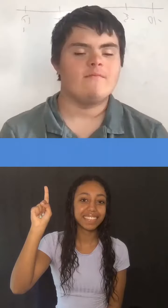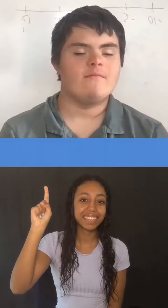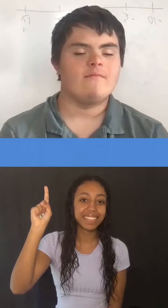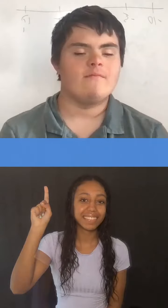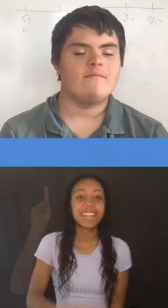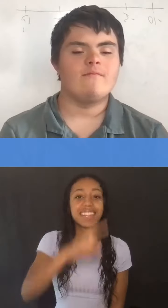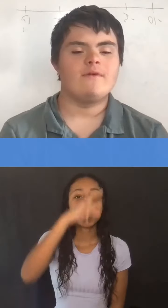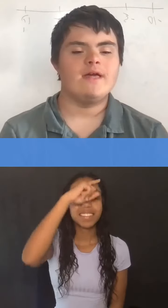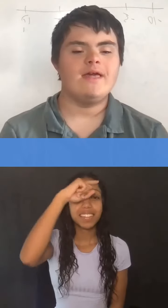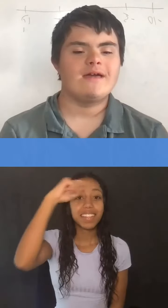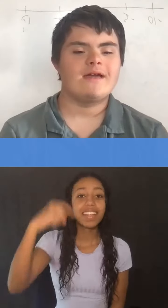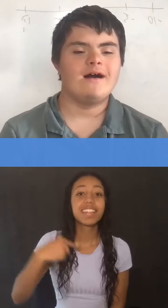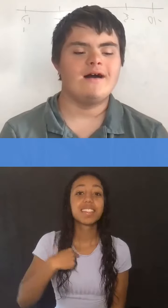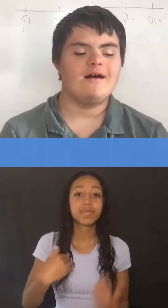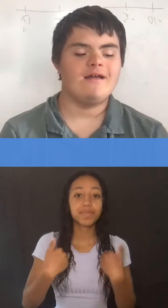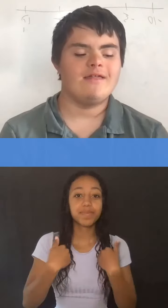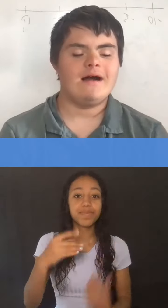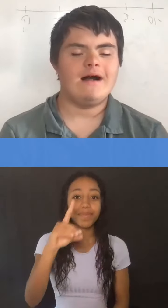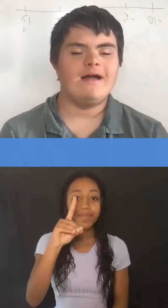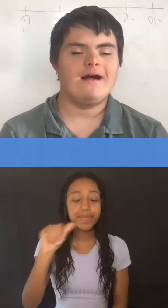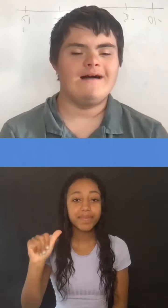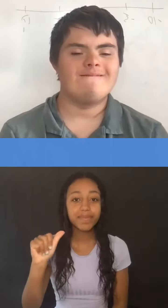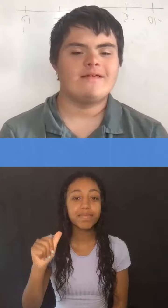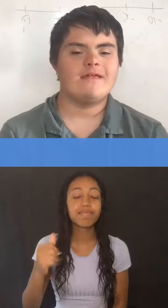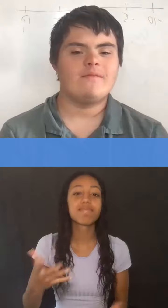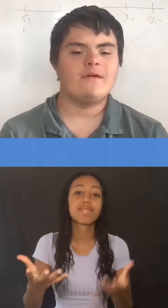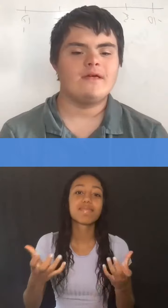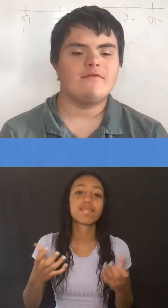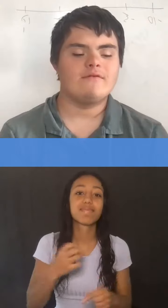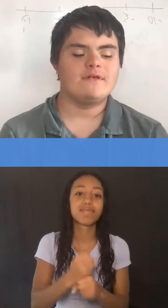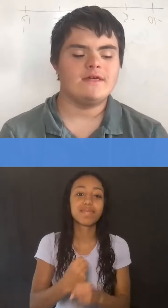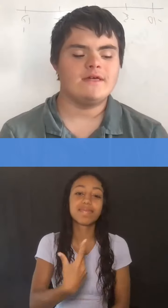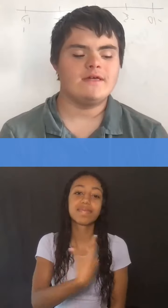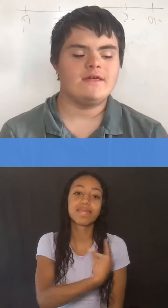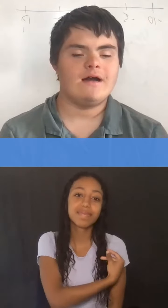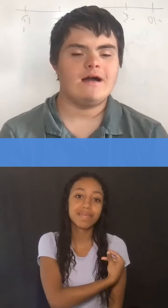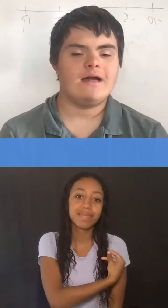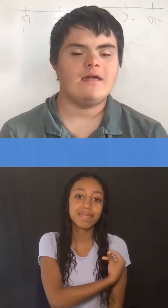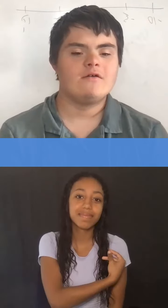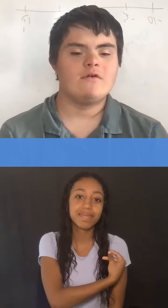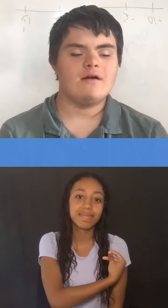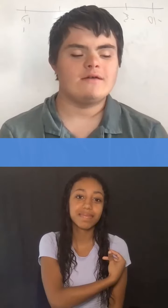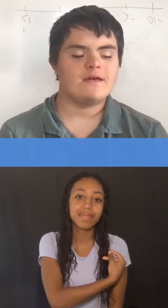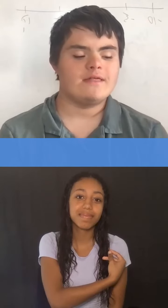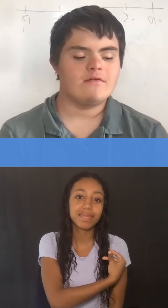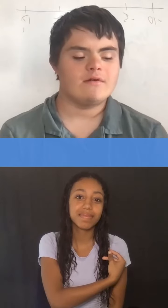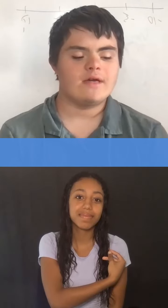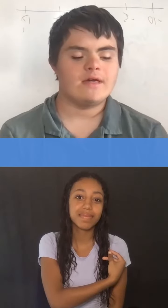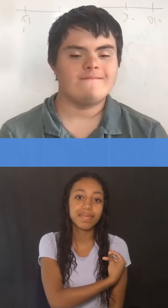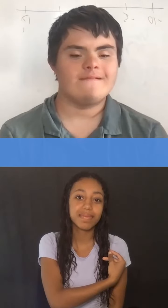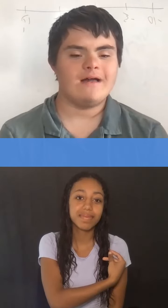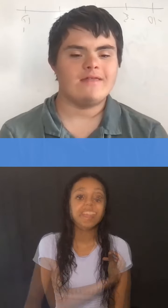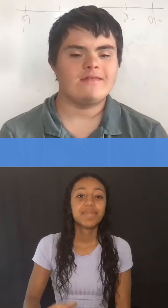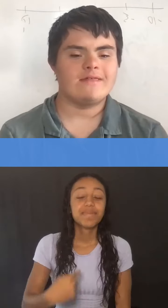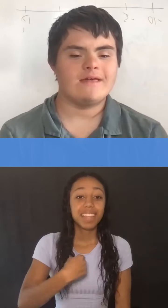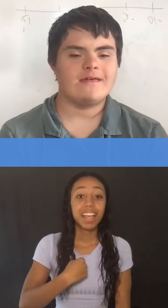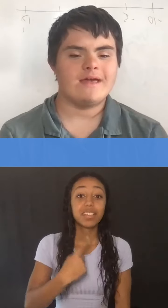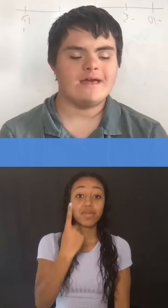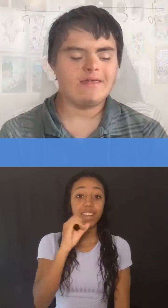Because I have a disability, I wanted to get vaccinated.